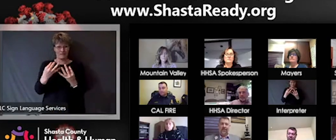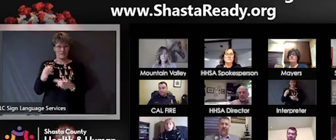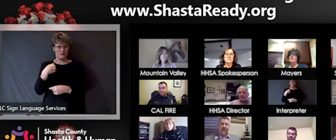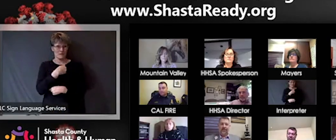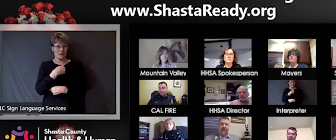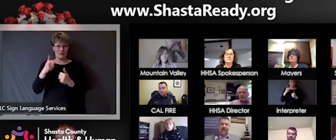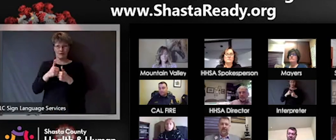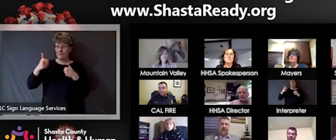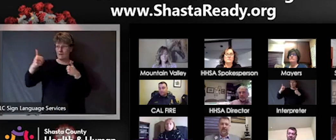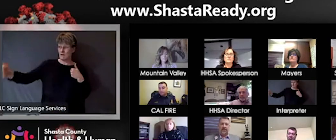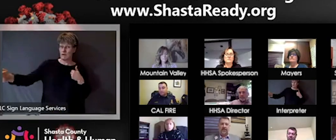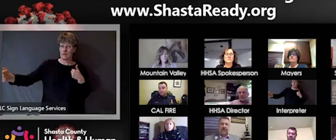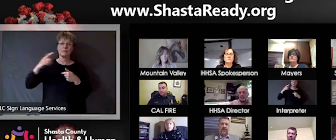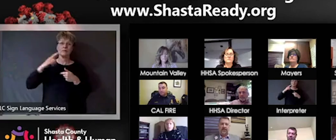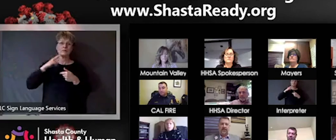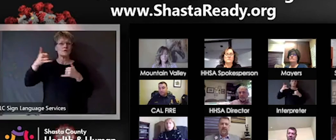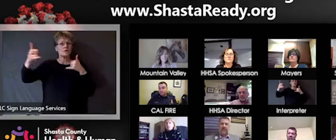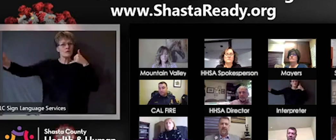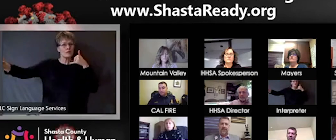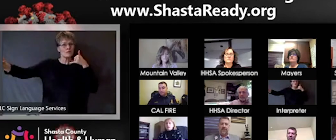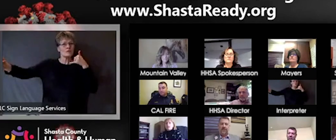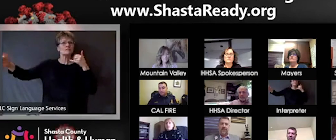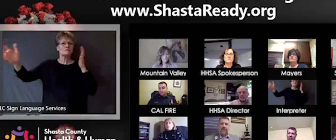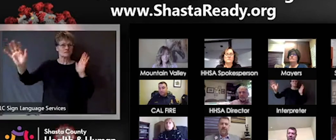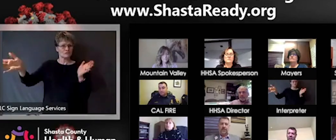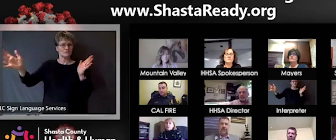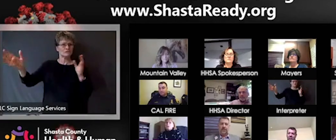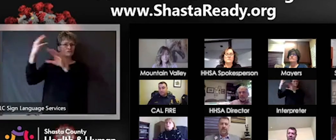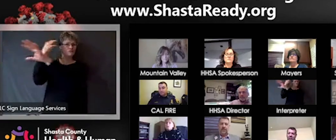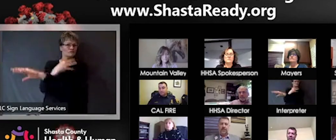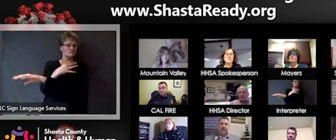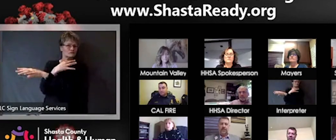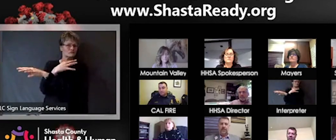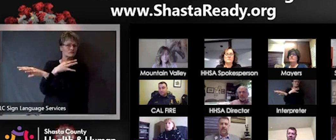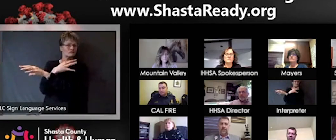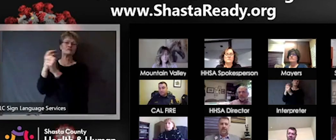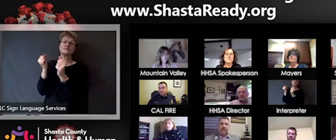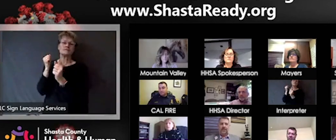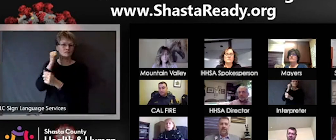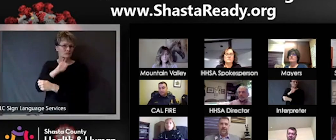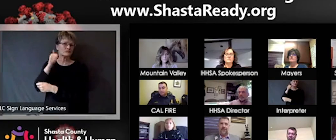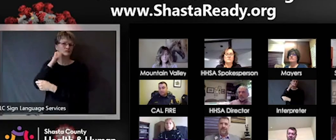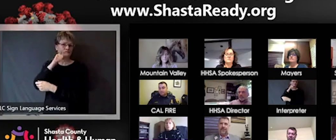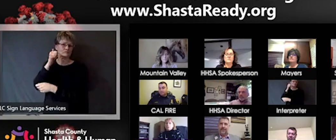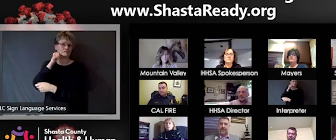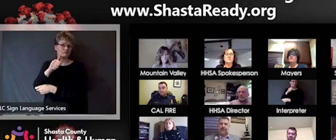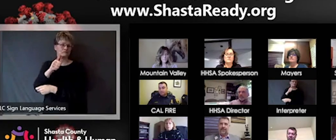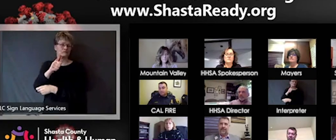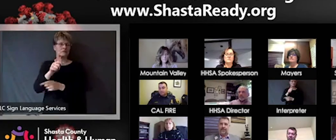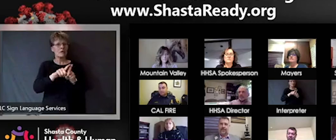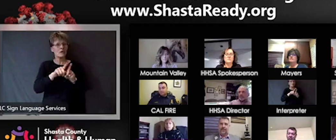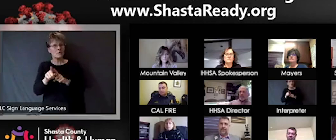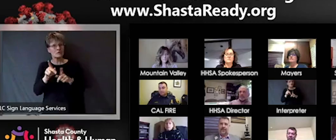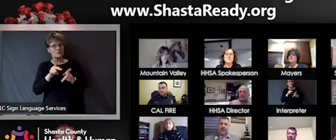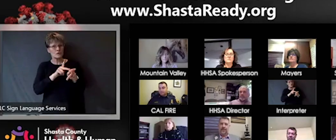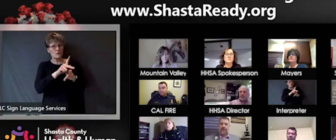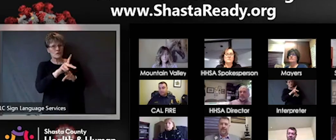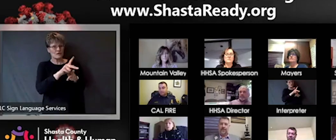and talk with them regularly. And then relying on the professionals to really give us guidance and I know that sometimes there's mixed messages, but